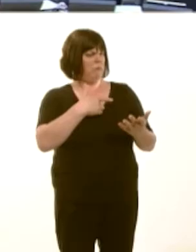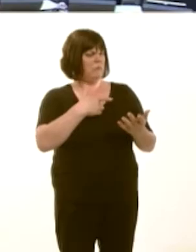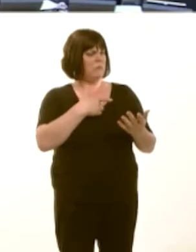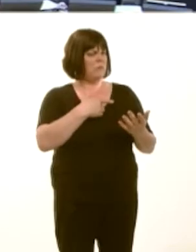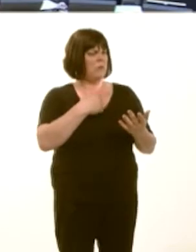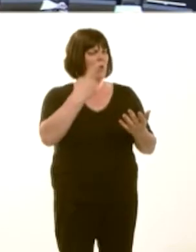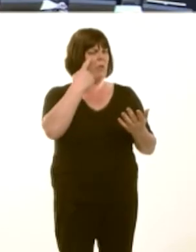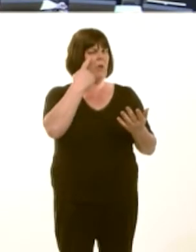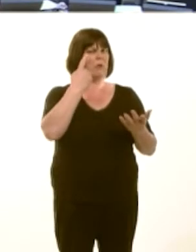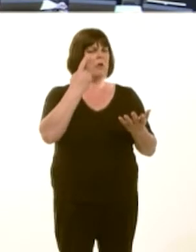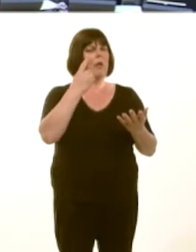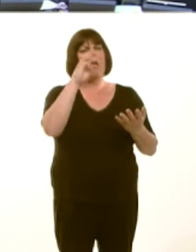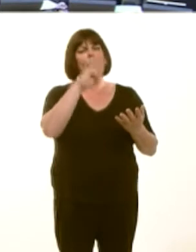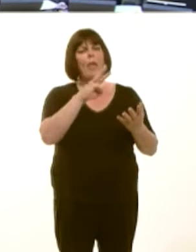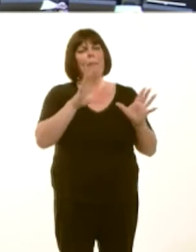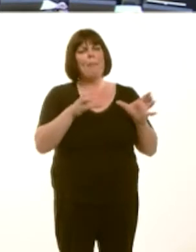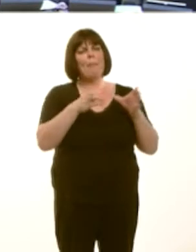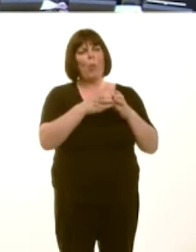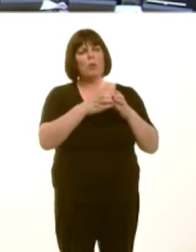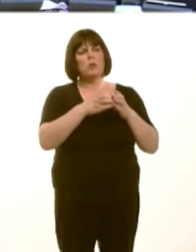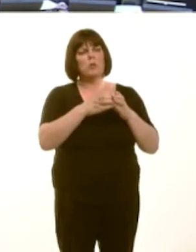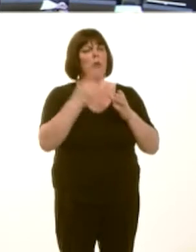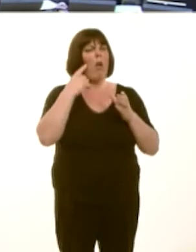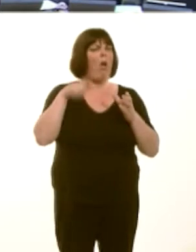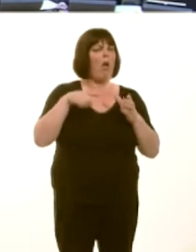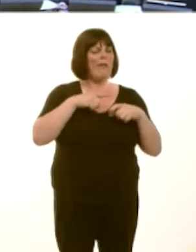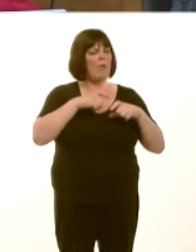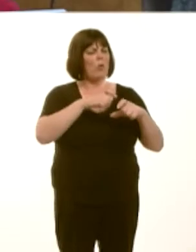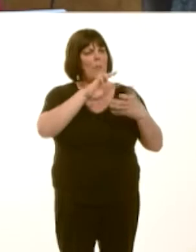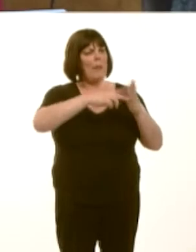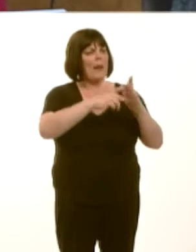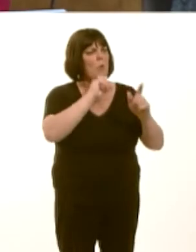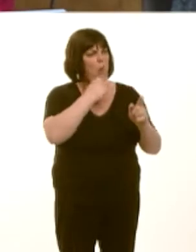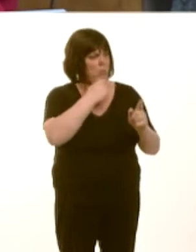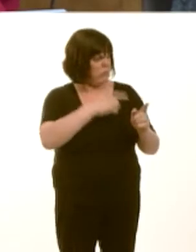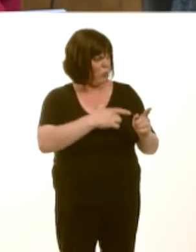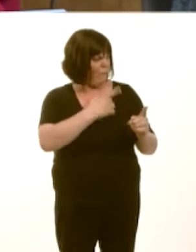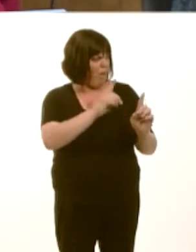Carwyn Jones: Ni fyddwn yn dweud ei fod yn rhywbeth call i unrhyw awdurdod iechyd i symud